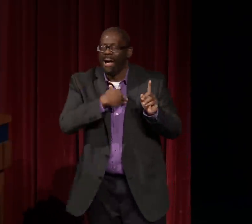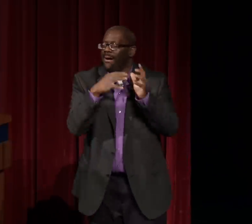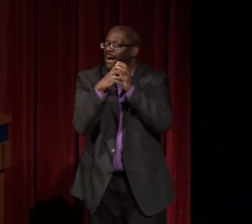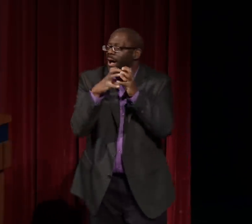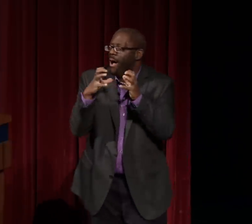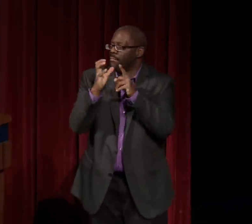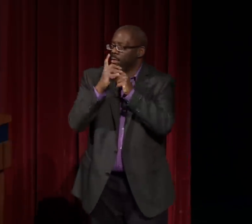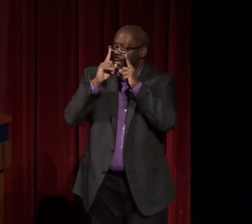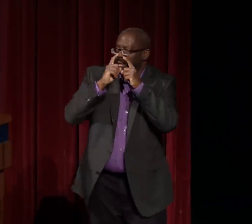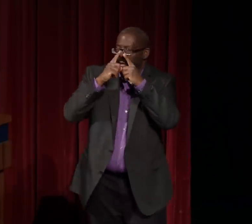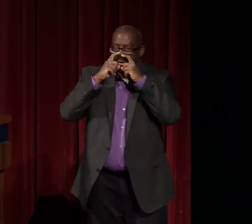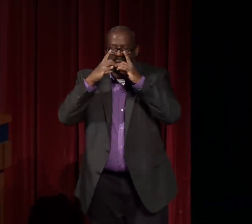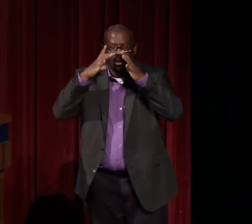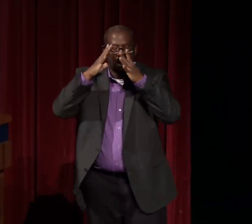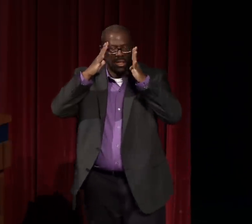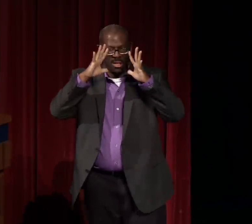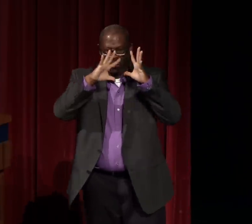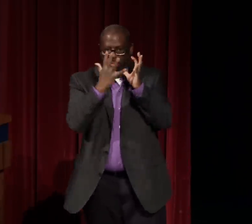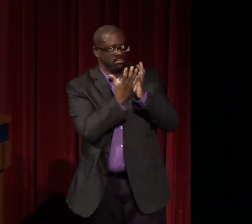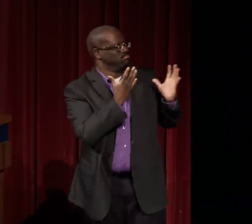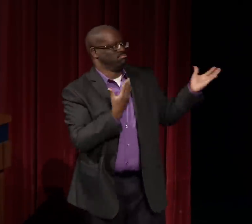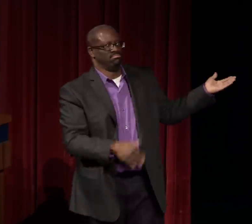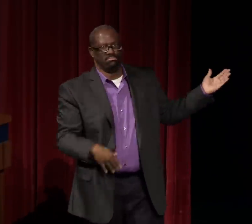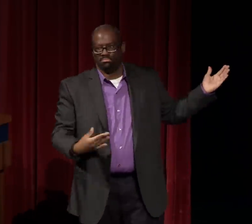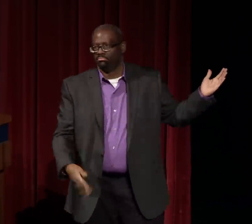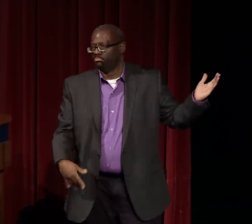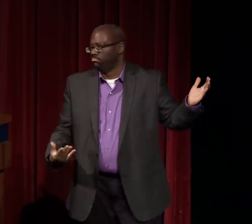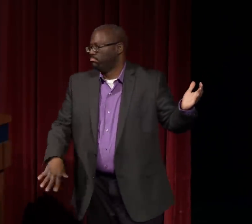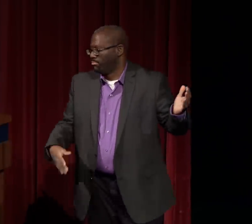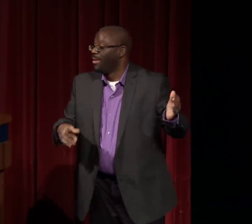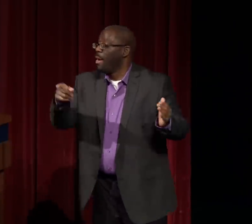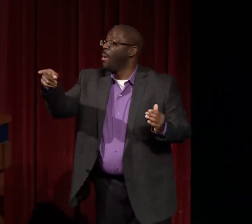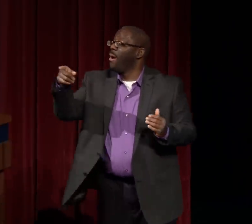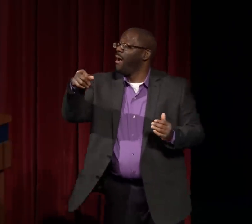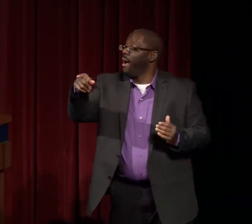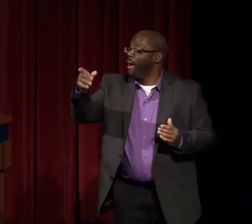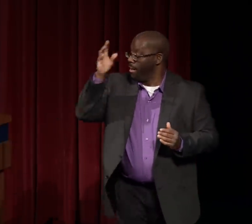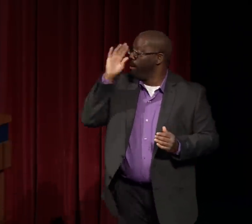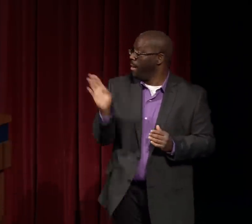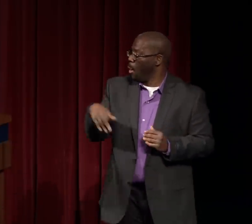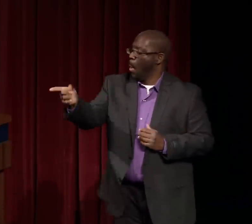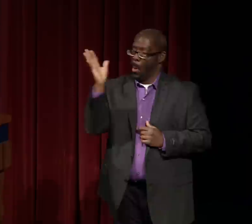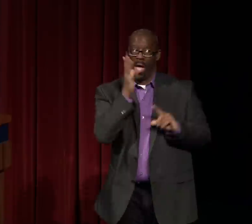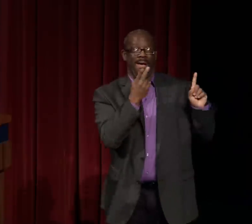or considered to be more appropriate. But all of those non-manual markers